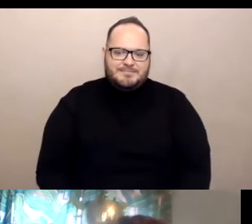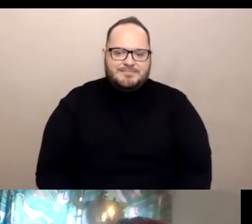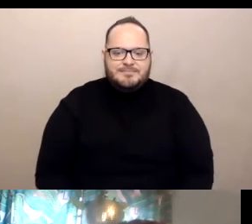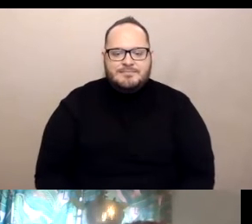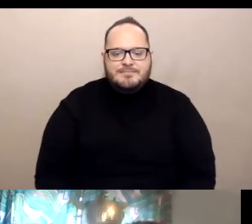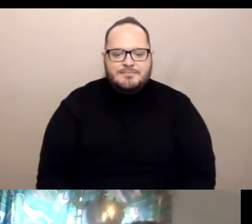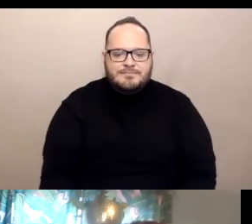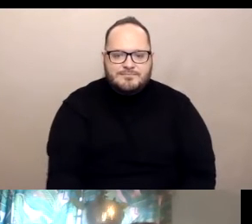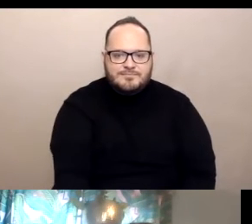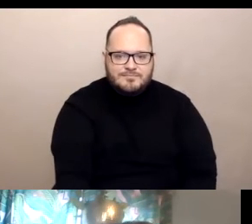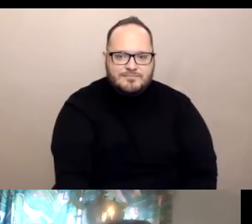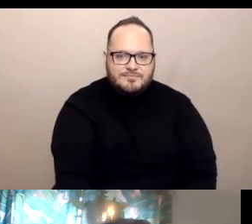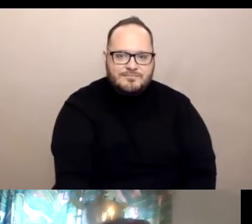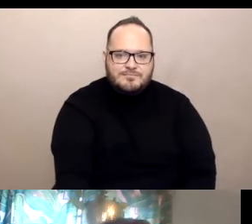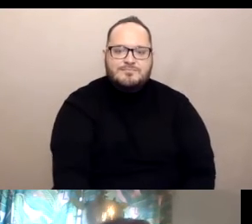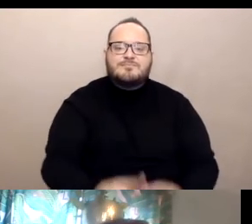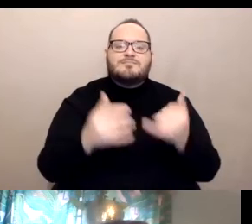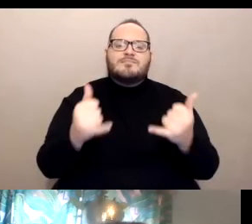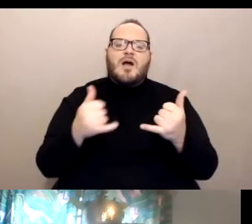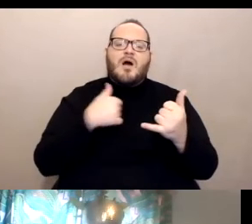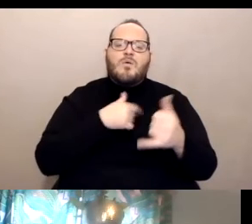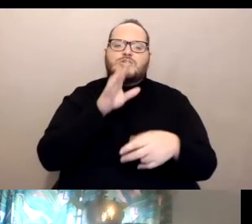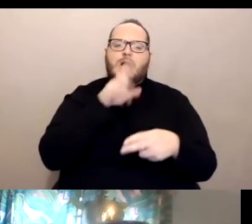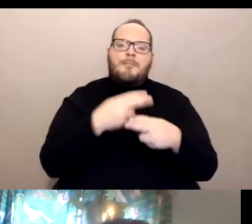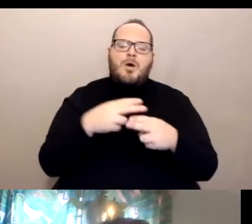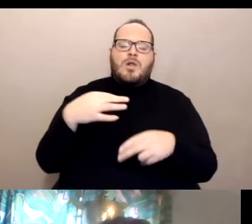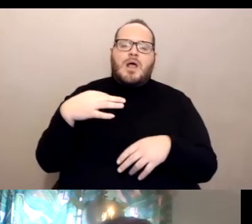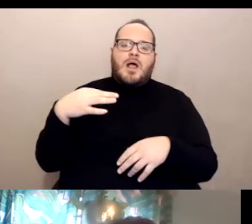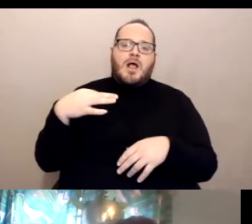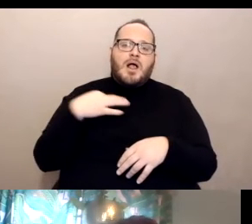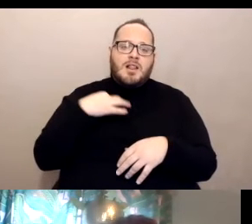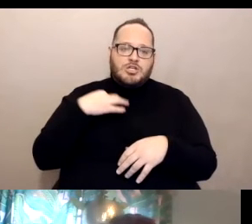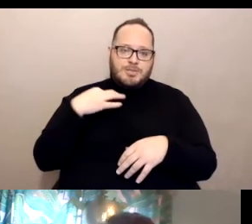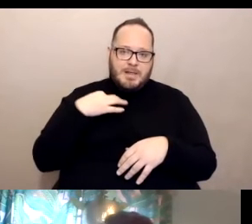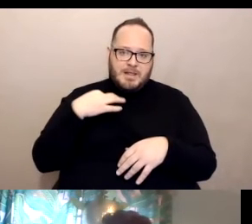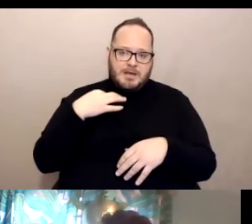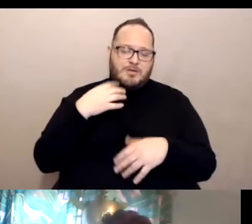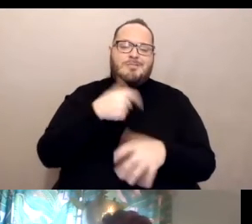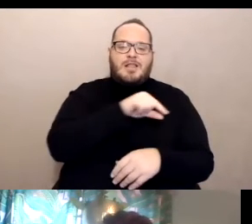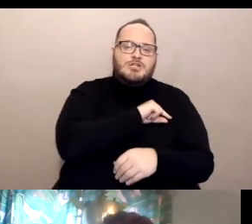Now let's talk about eligibility versus availability. That's two different things.